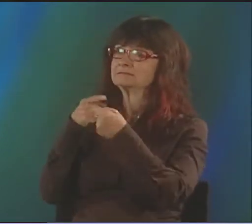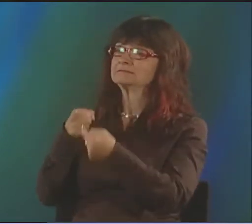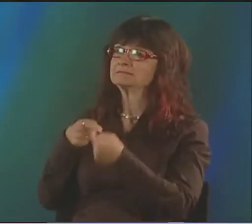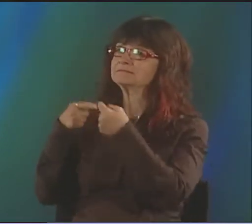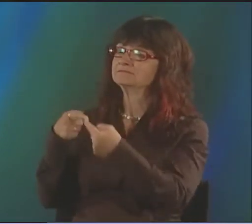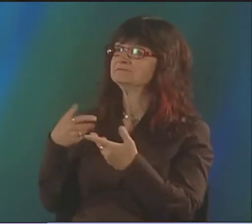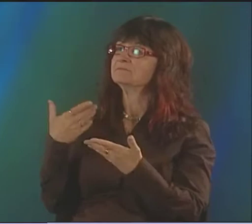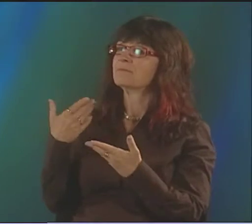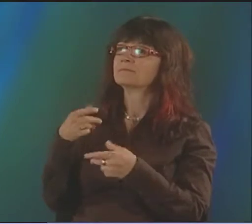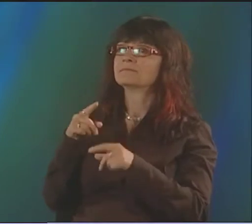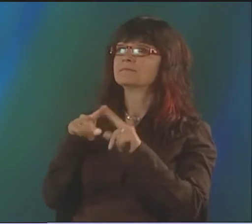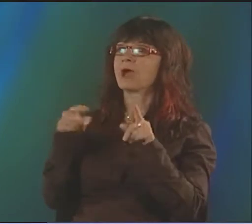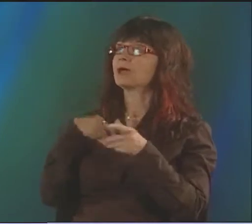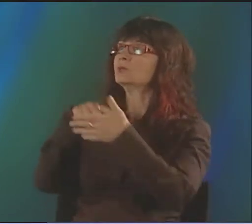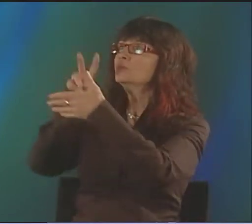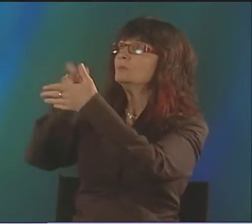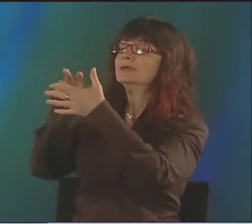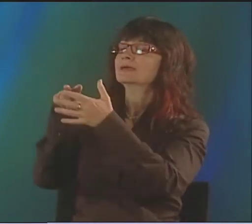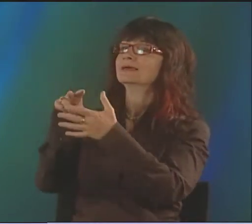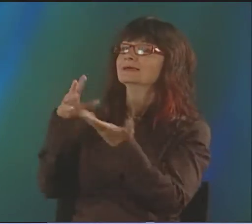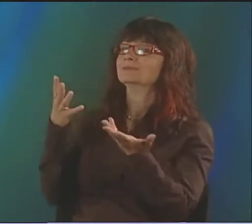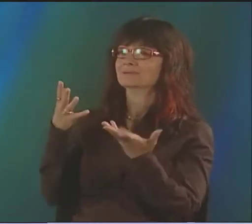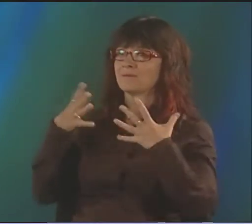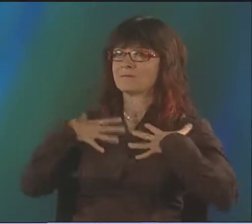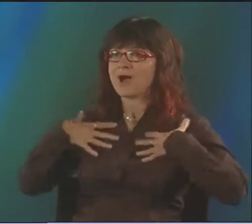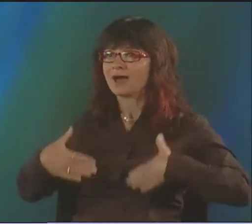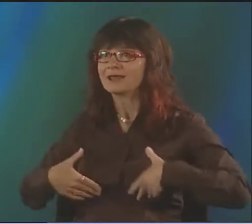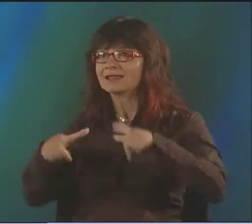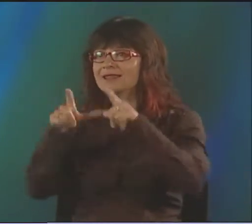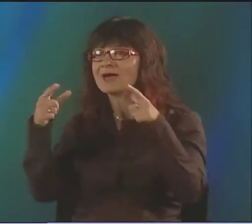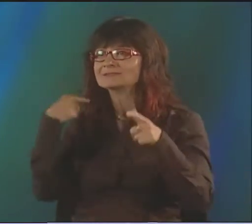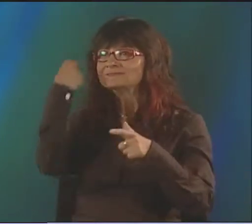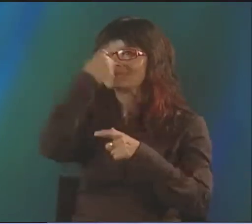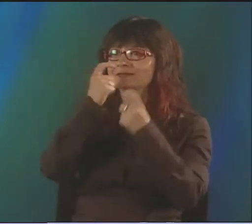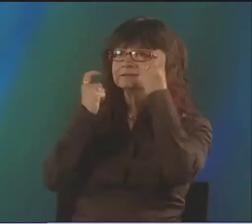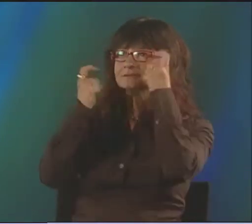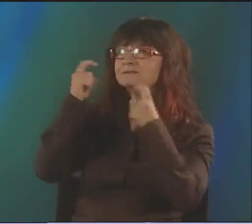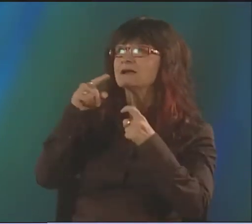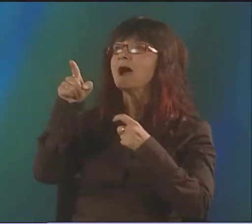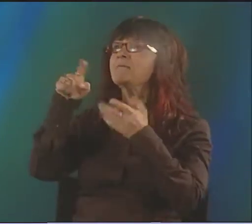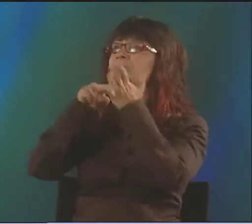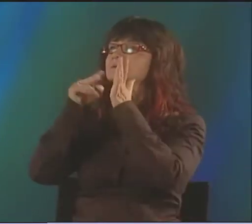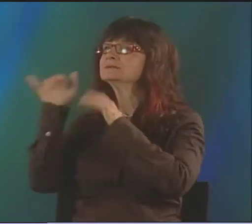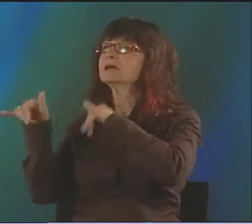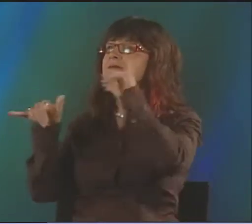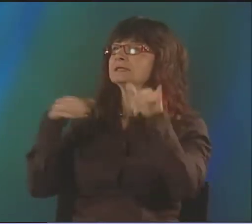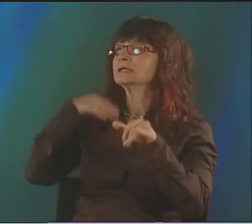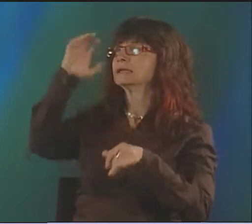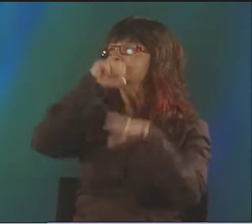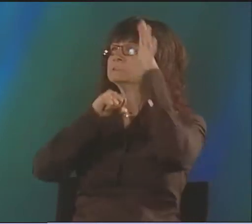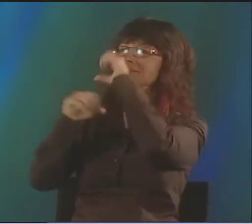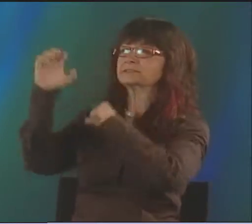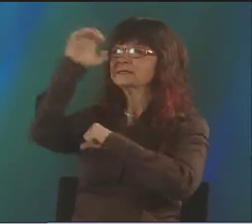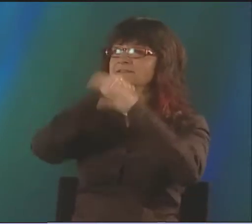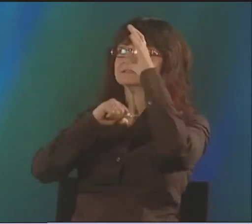VERY DIFFICULT. WHAT I WAS GOOD AT WAS READING BODY LANGUAGE AND FACIAL EXPRESSIONS,